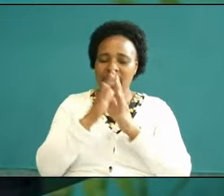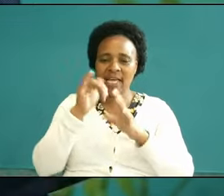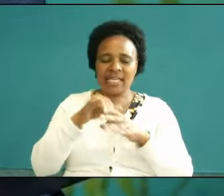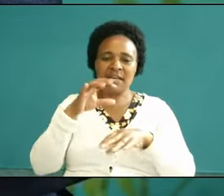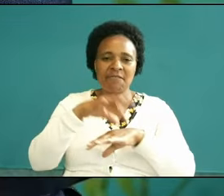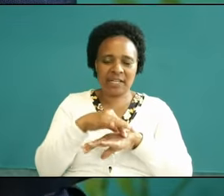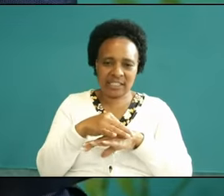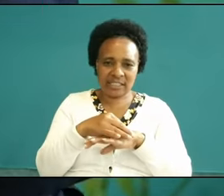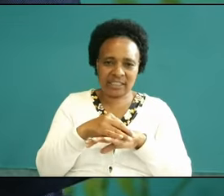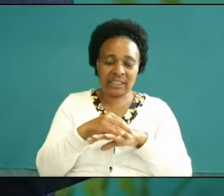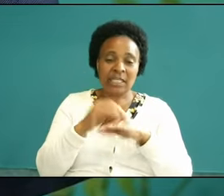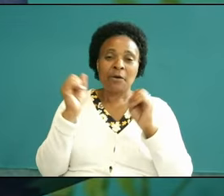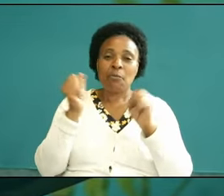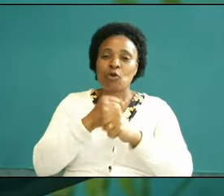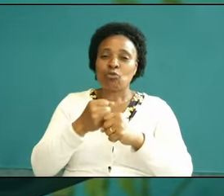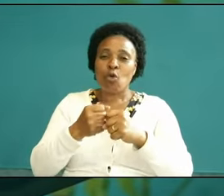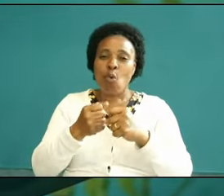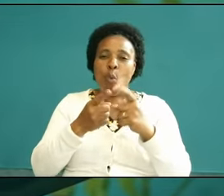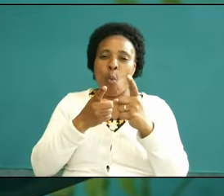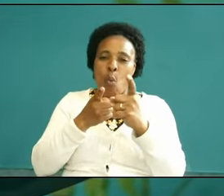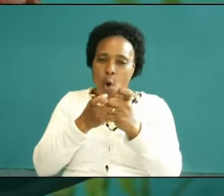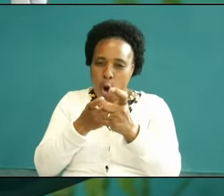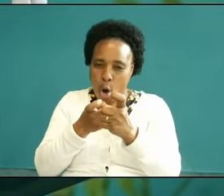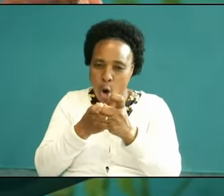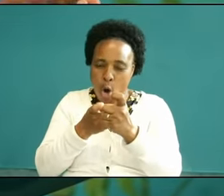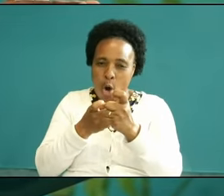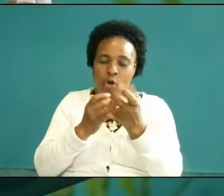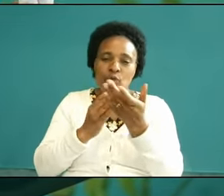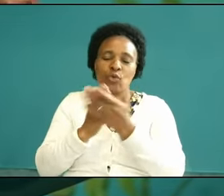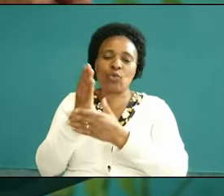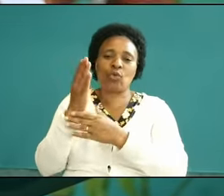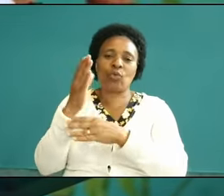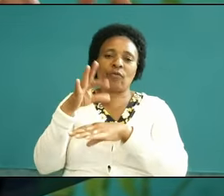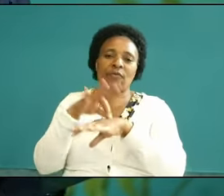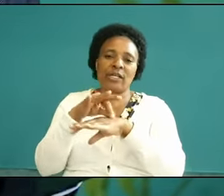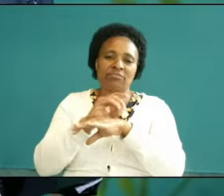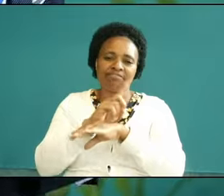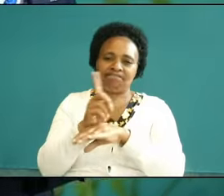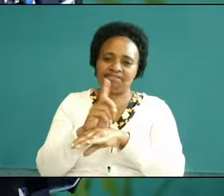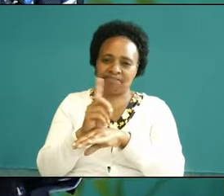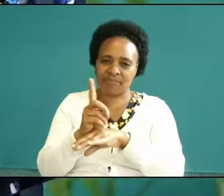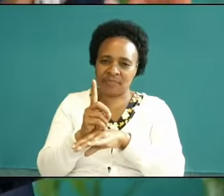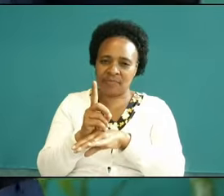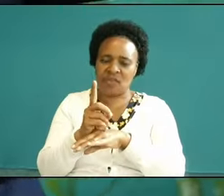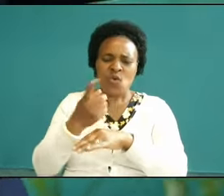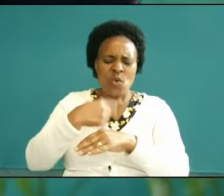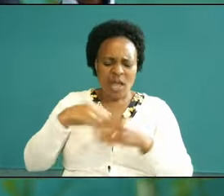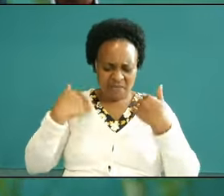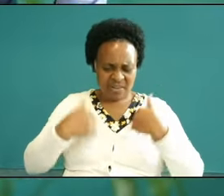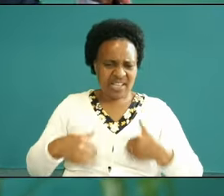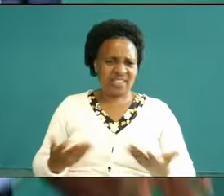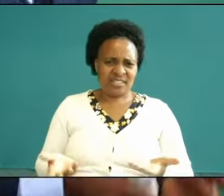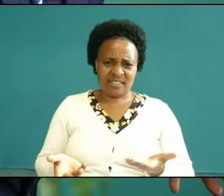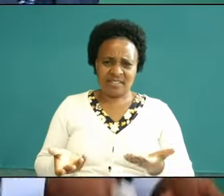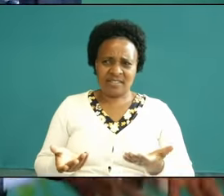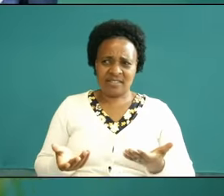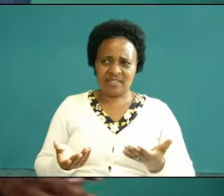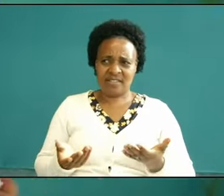not walk according to the flesh yeah yeah we are in the flesh we not in heaven we are down here on